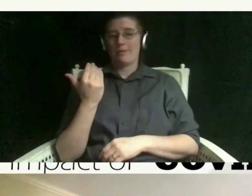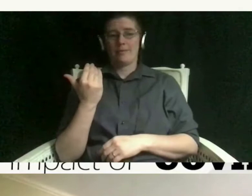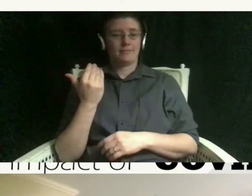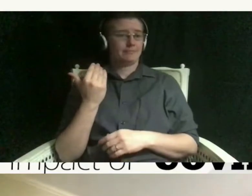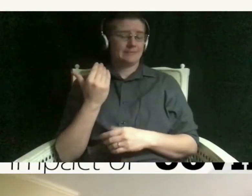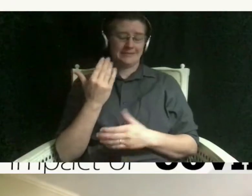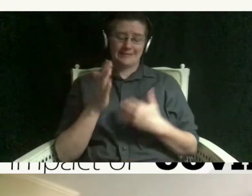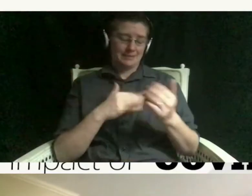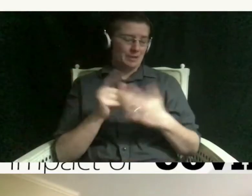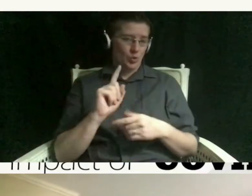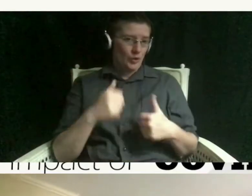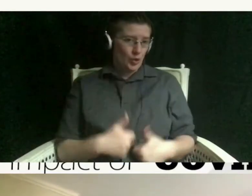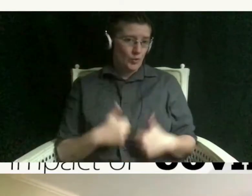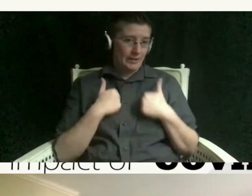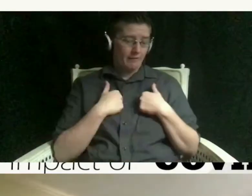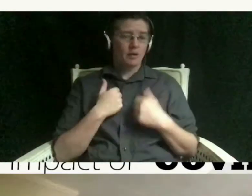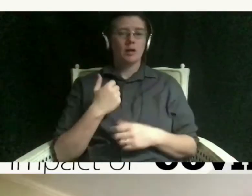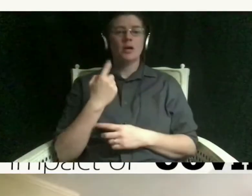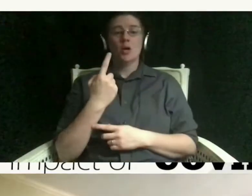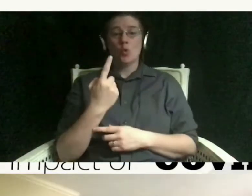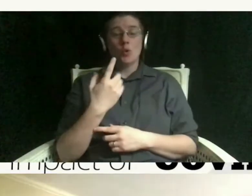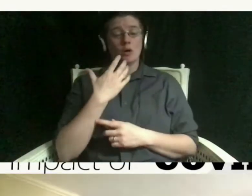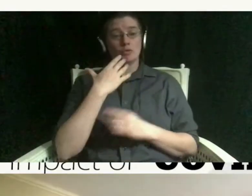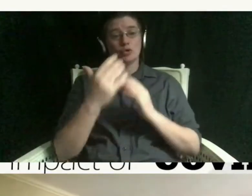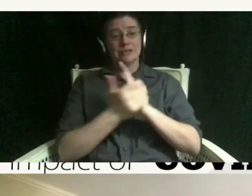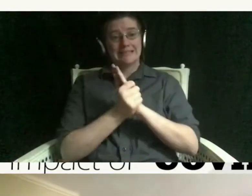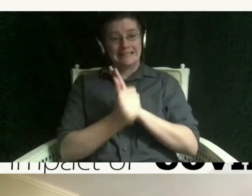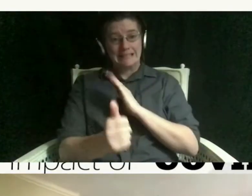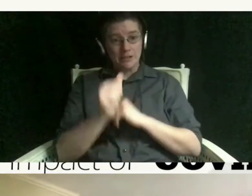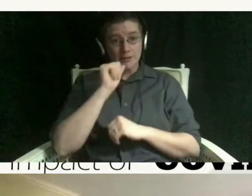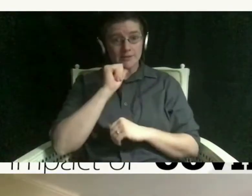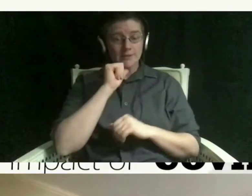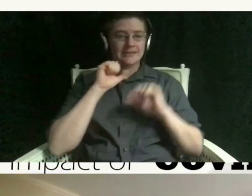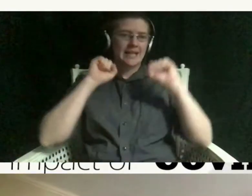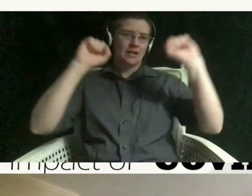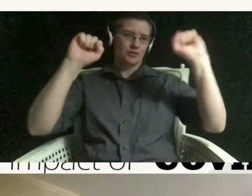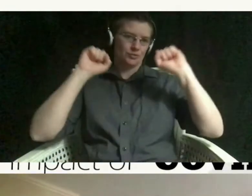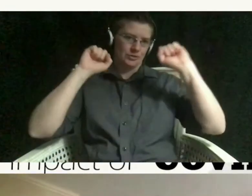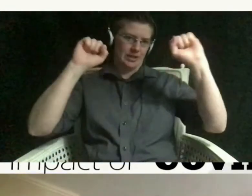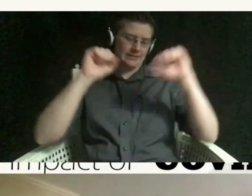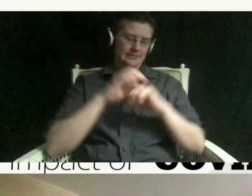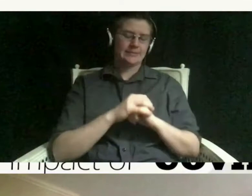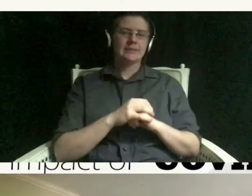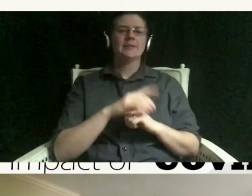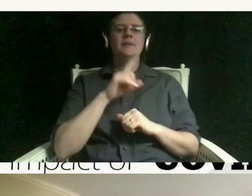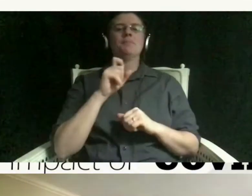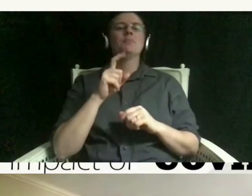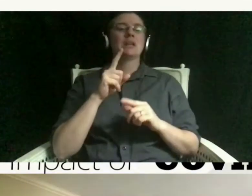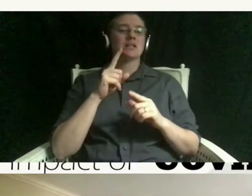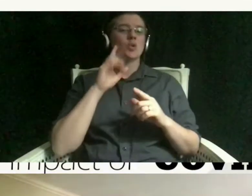that's really critical is exercise because it does reduce release i'm sorry this what we call